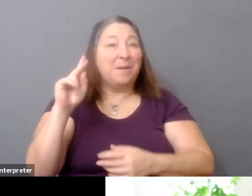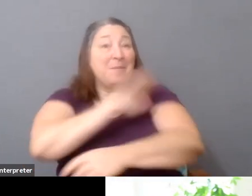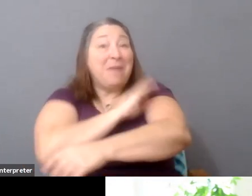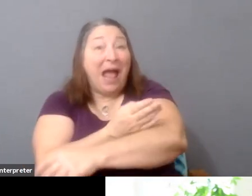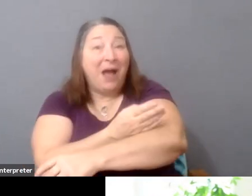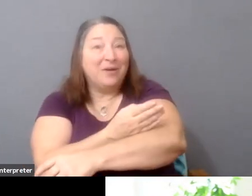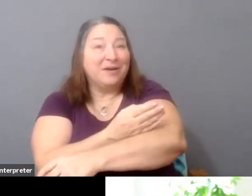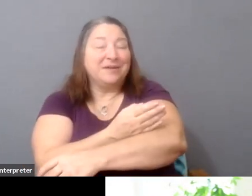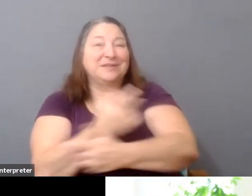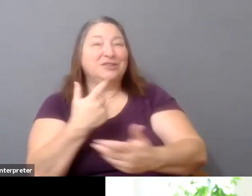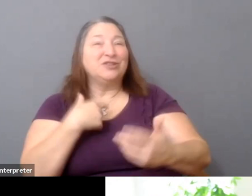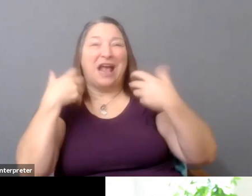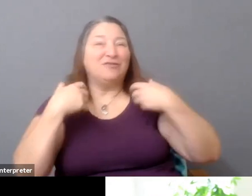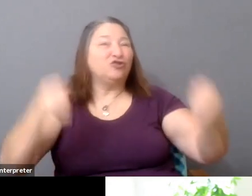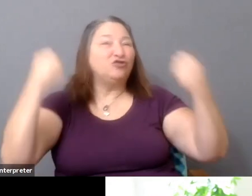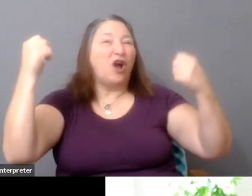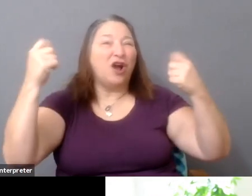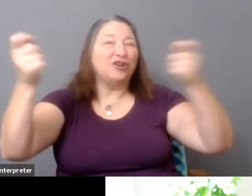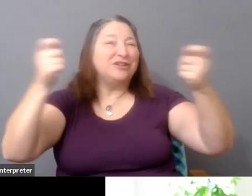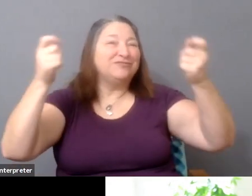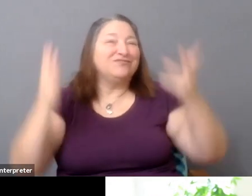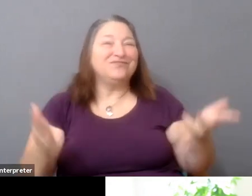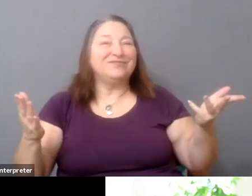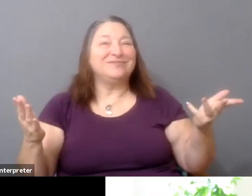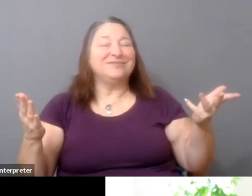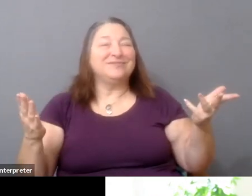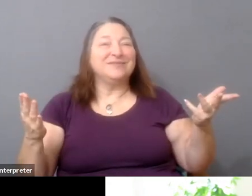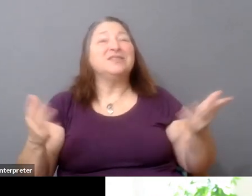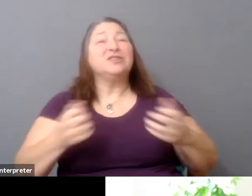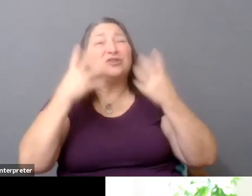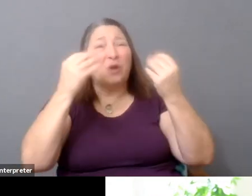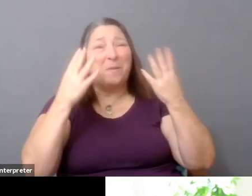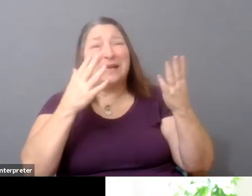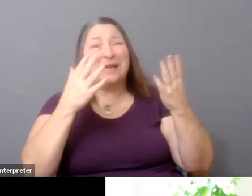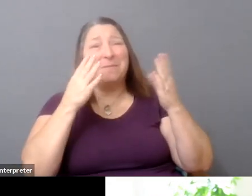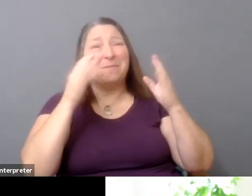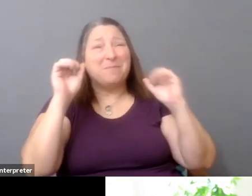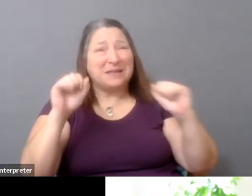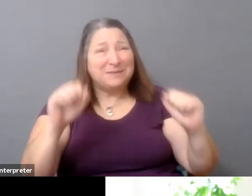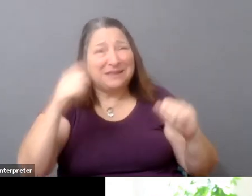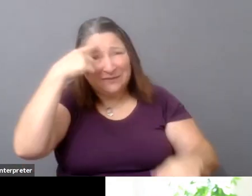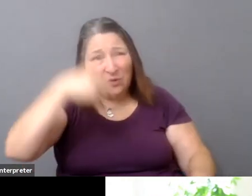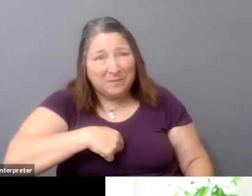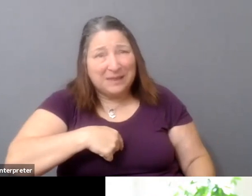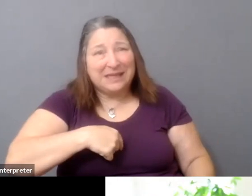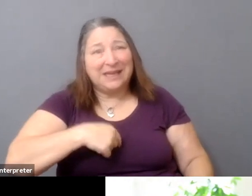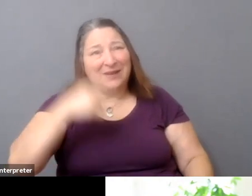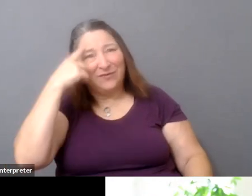you know, so much of I think what is possible for me in terms of reimagining new systems